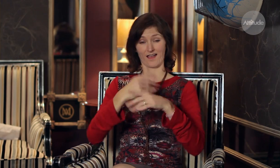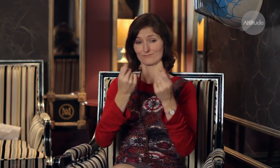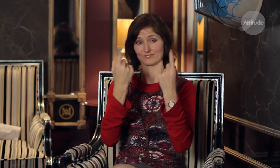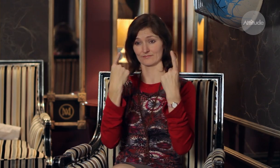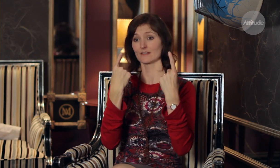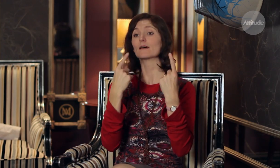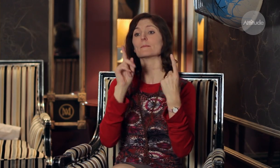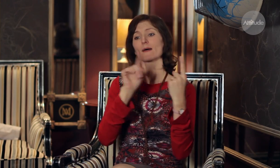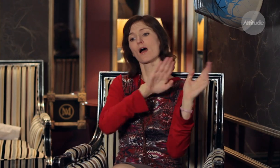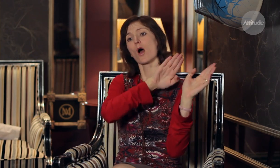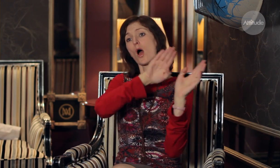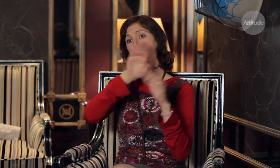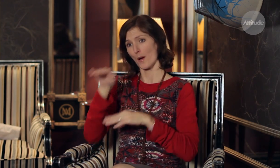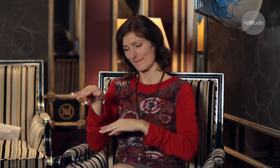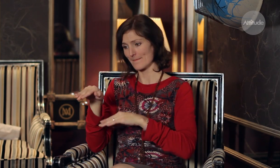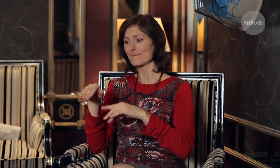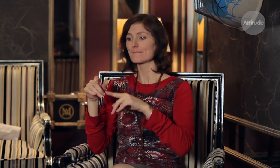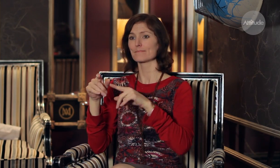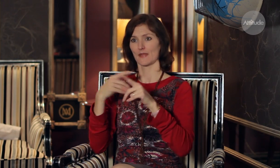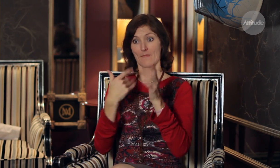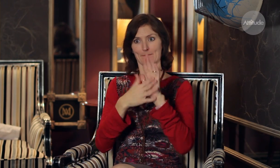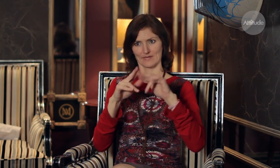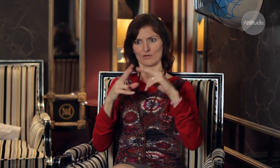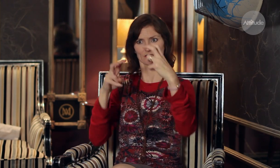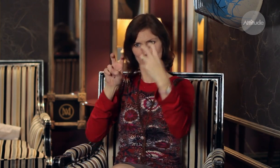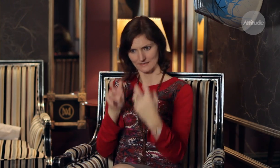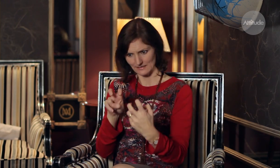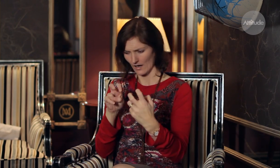home my parents would sit down with me and ask what I did and I’d show them the book,